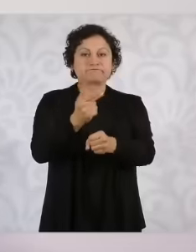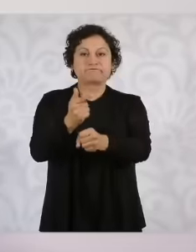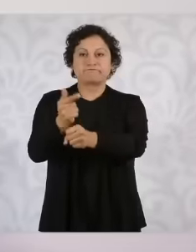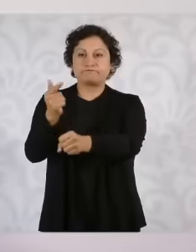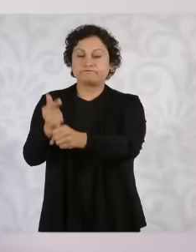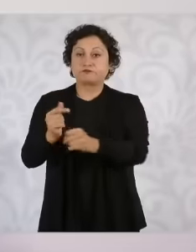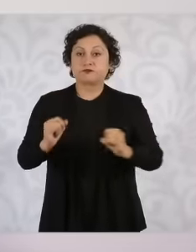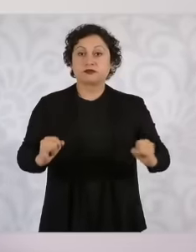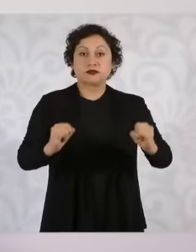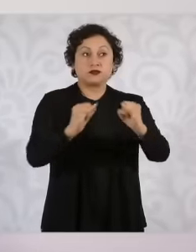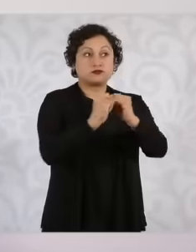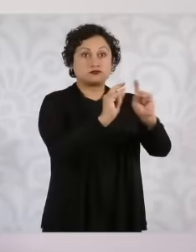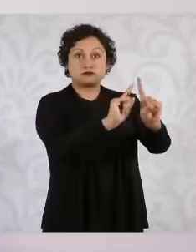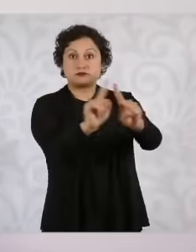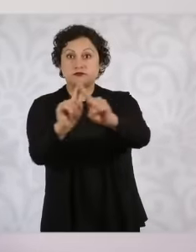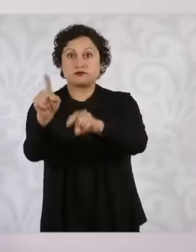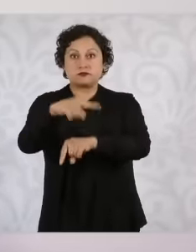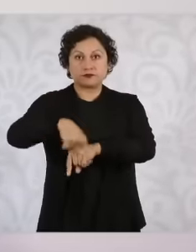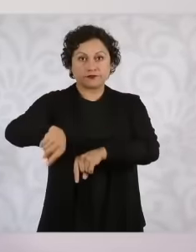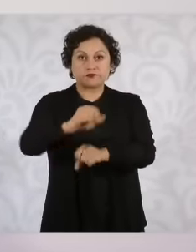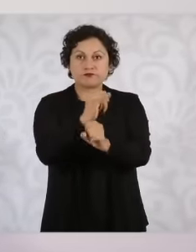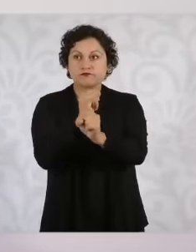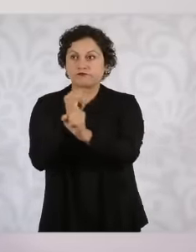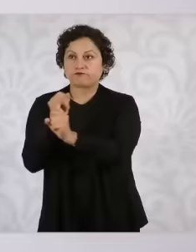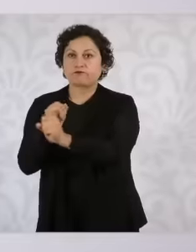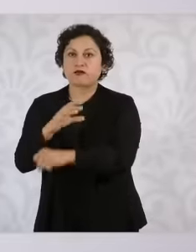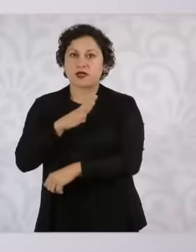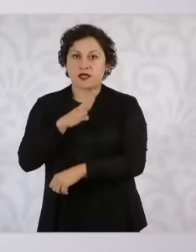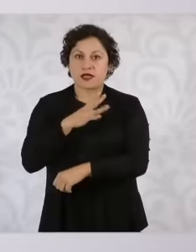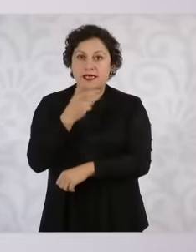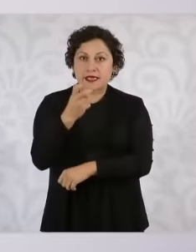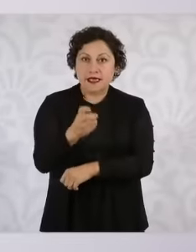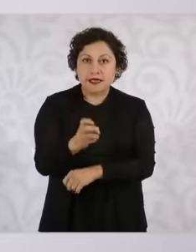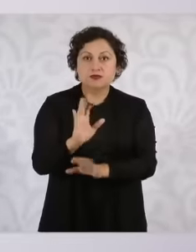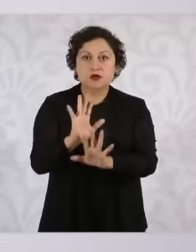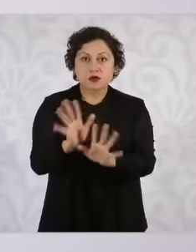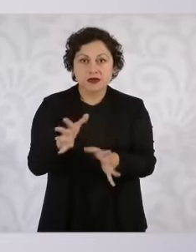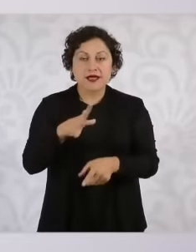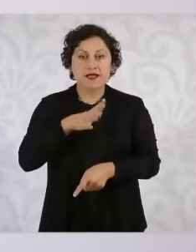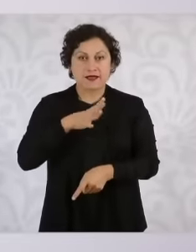generate intelligence, we have to convert the existing intelligence that exists in the country in